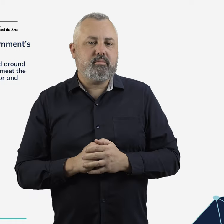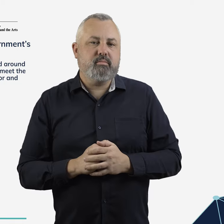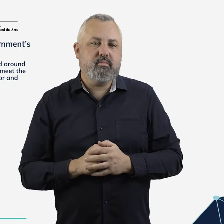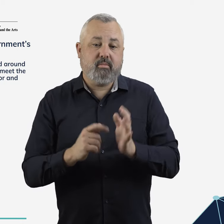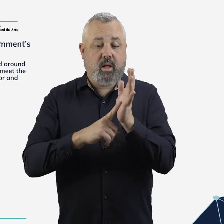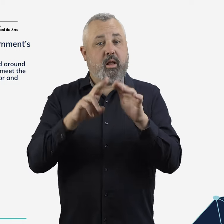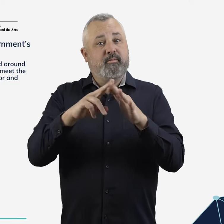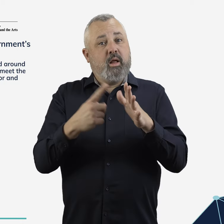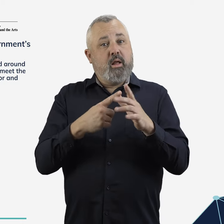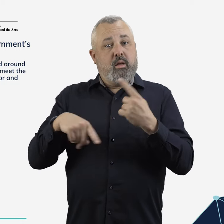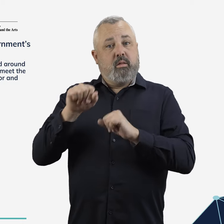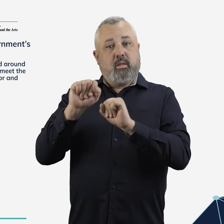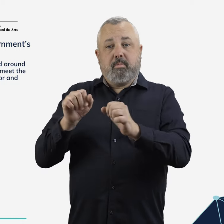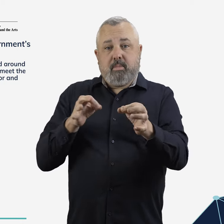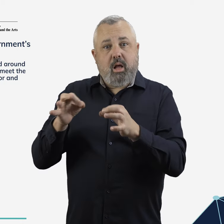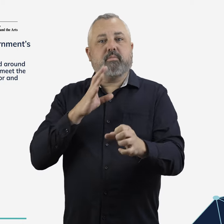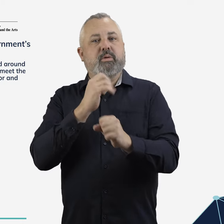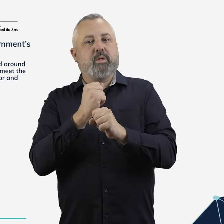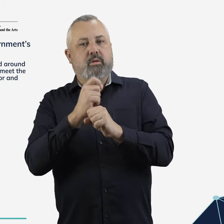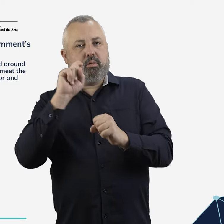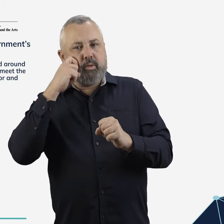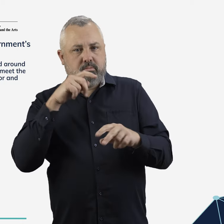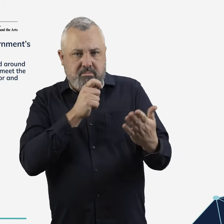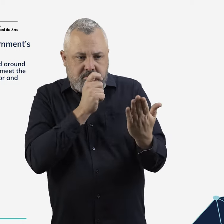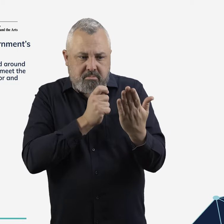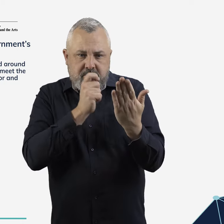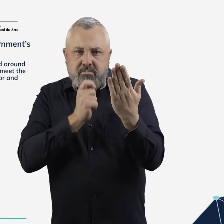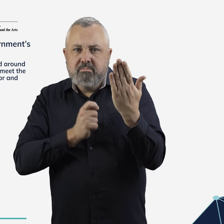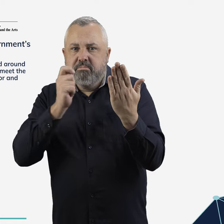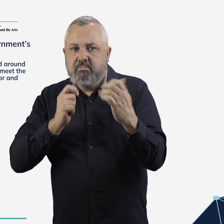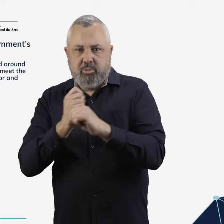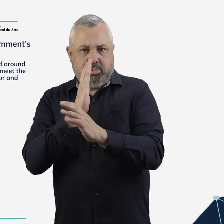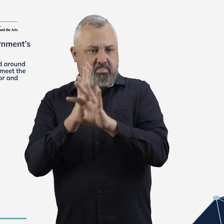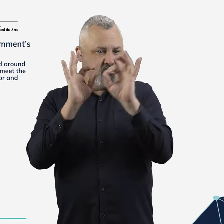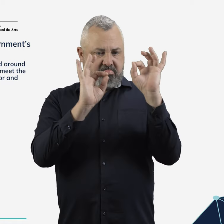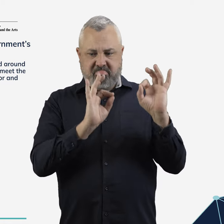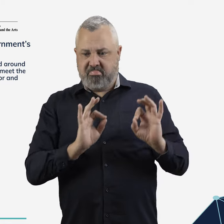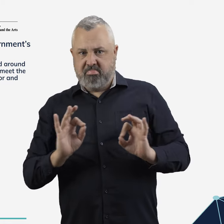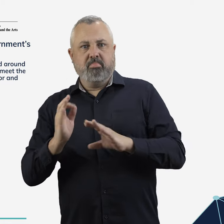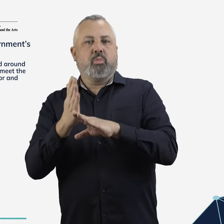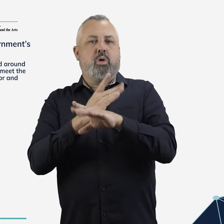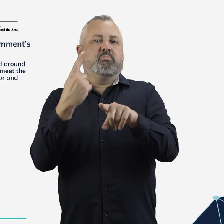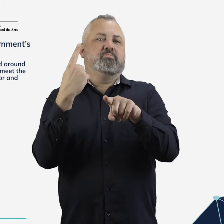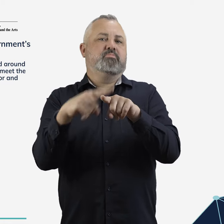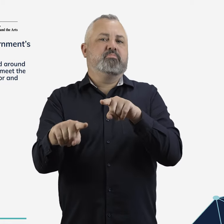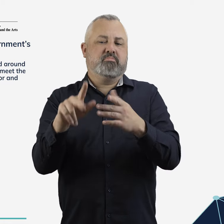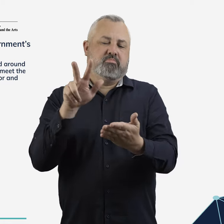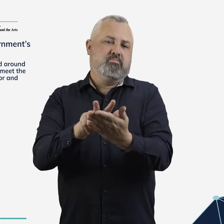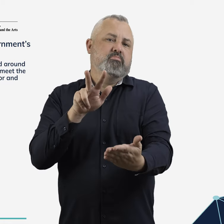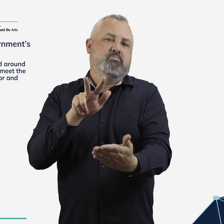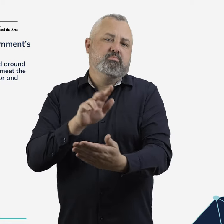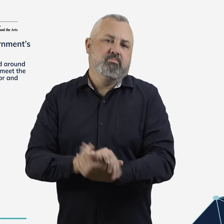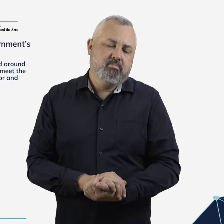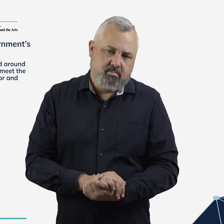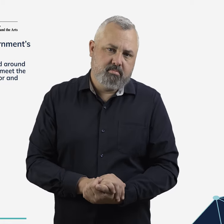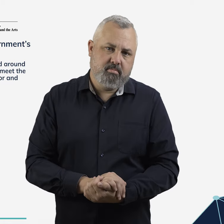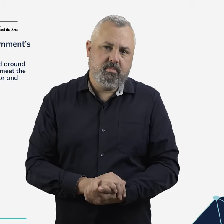This will be a key consideration in future decisions to approve airport master plans.